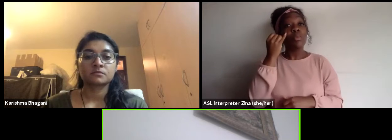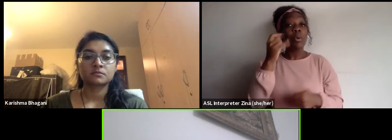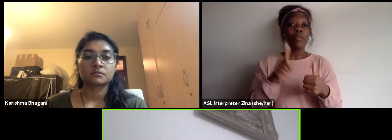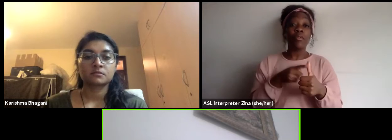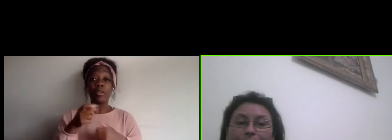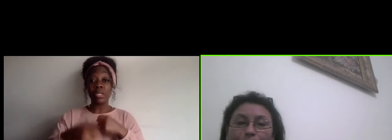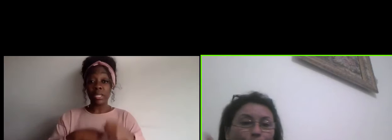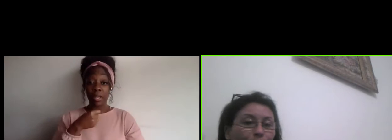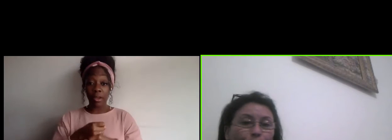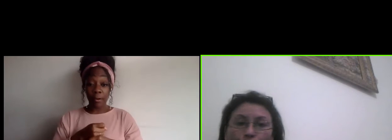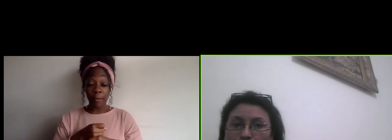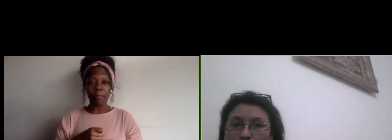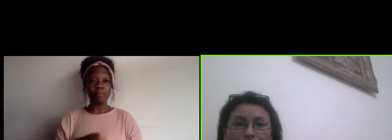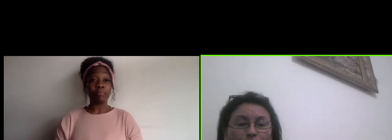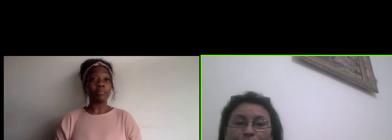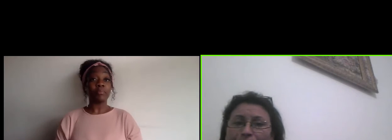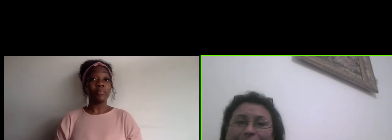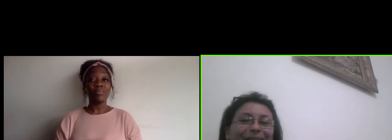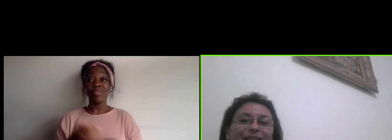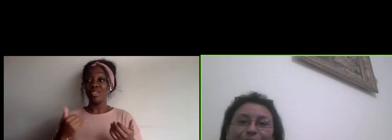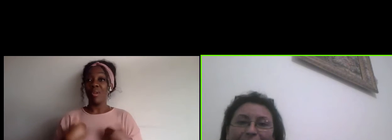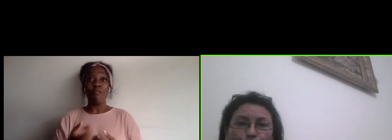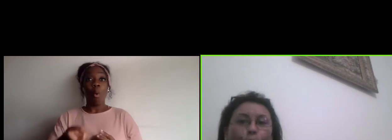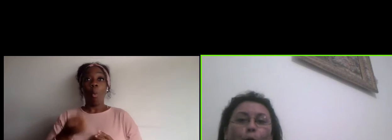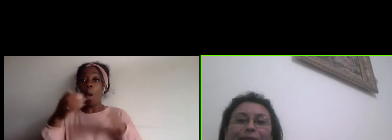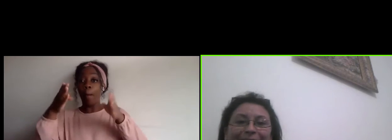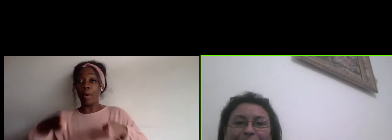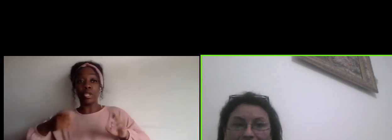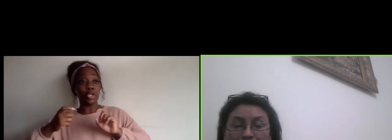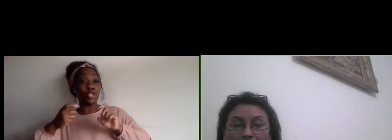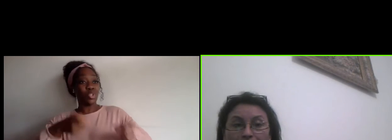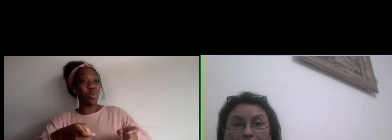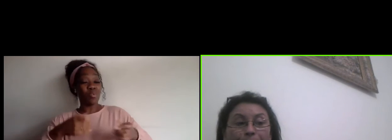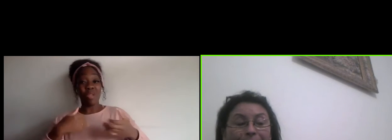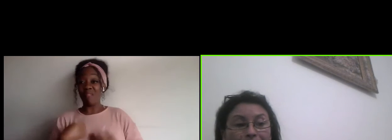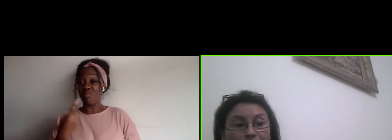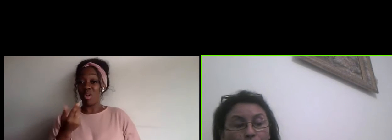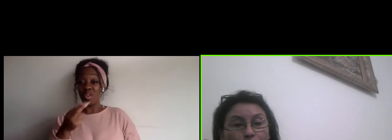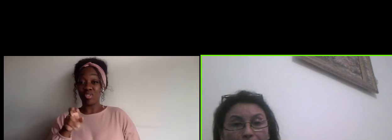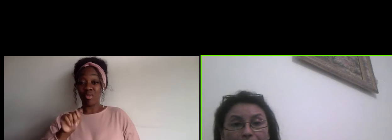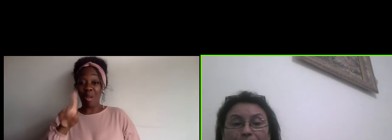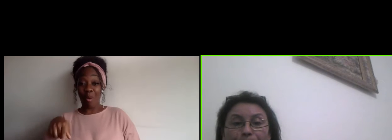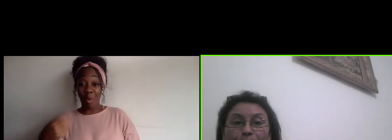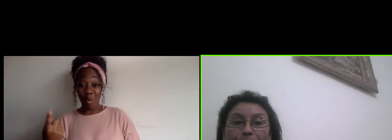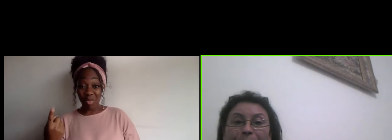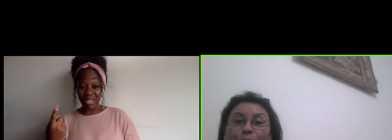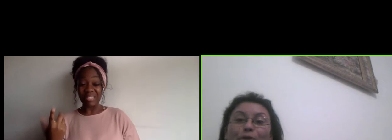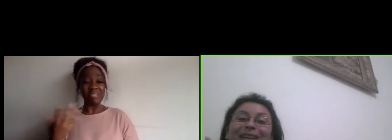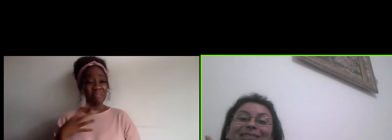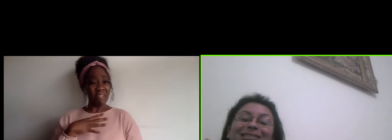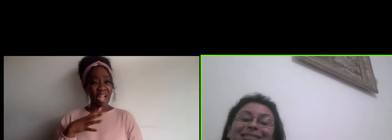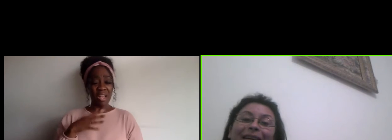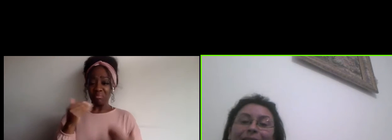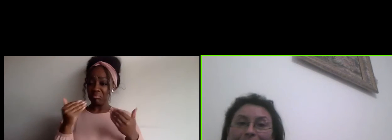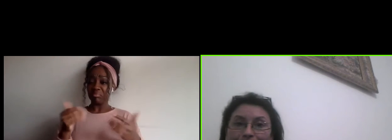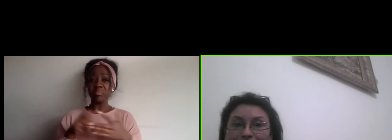and on one donor and on the grant, that's fine we'll all start there. But where is the problem is when you get stuck there.